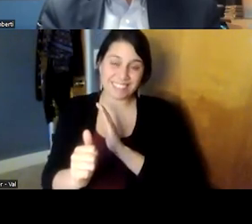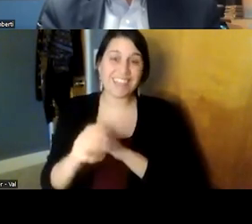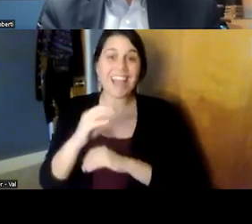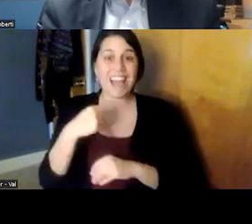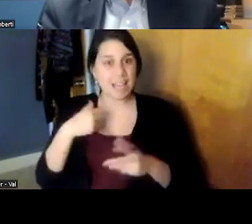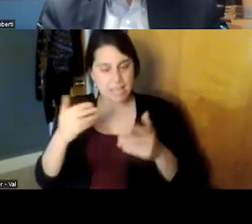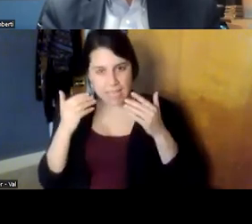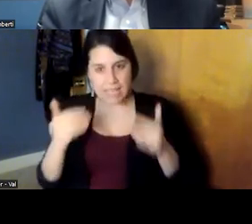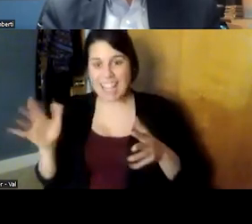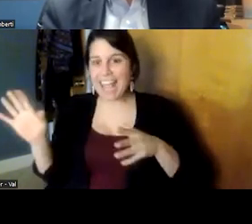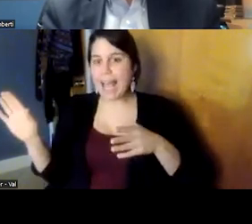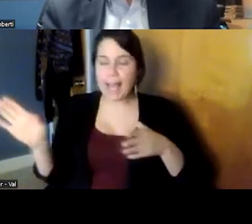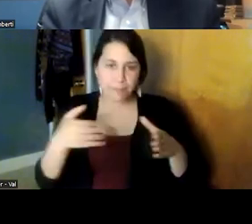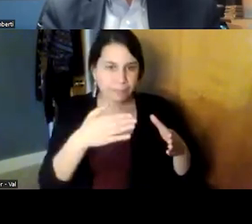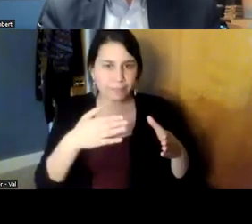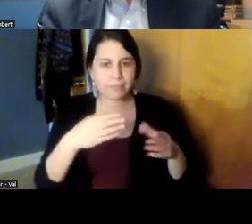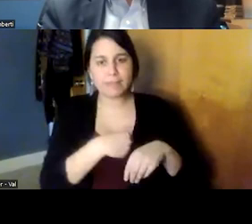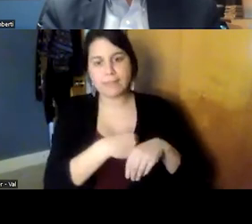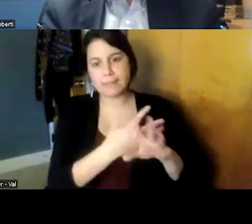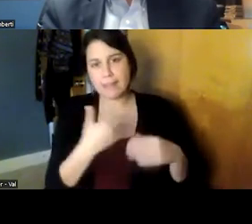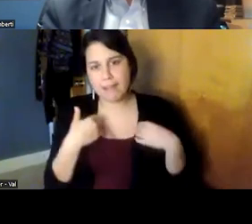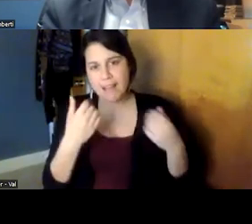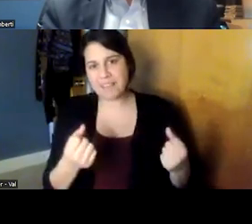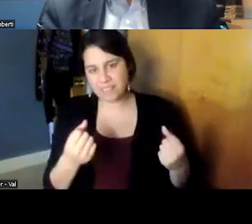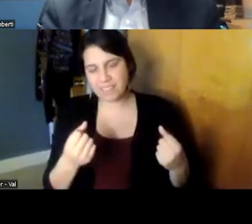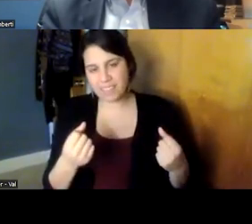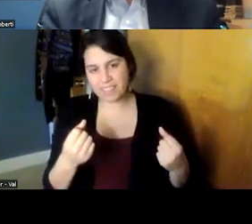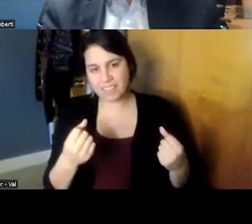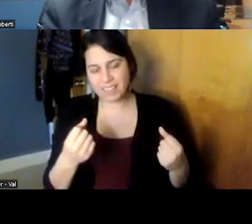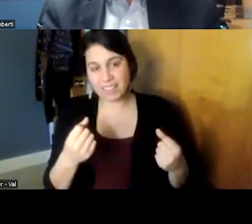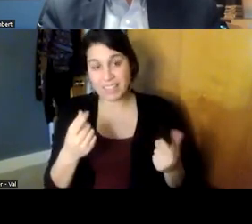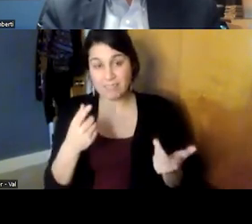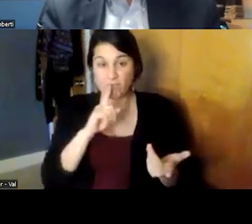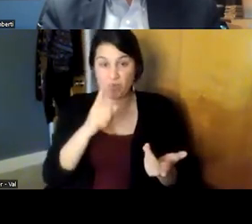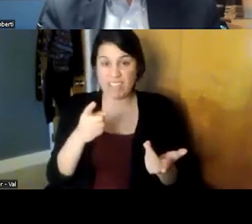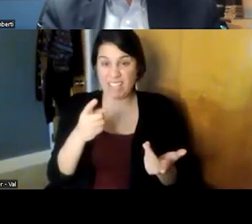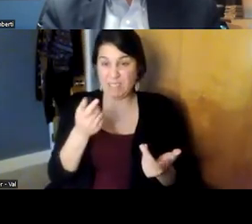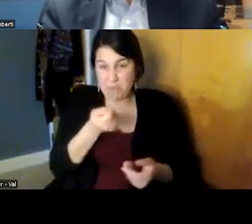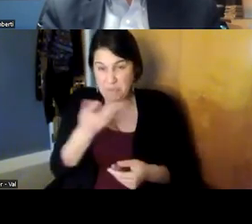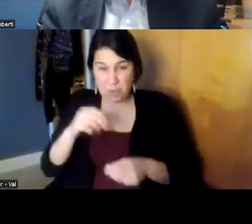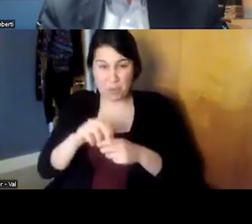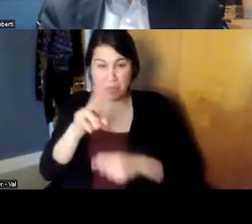telehealth like no other in the medical center and few in the country with a rapidity that